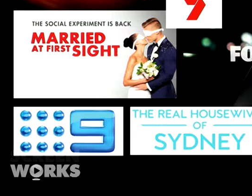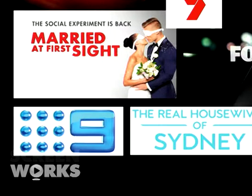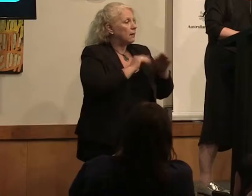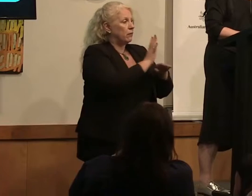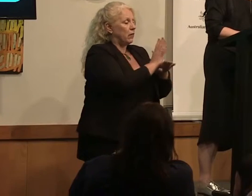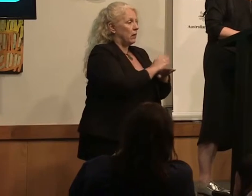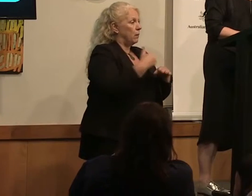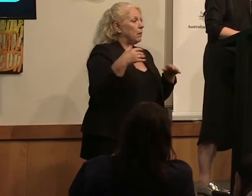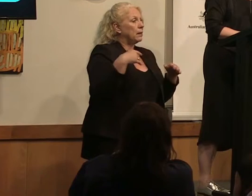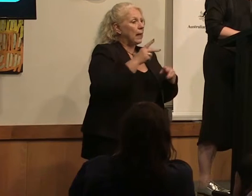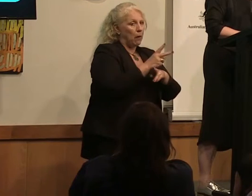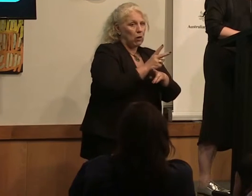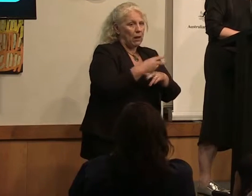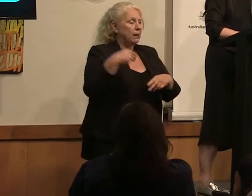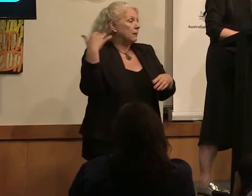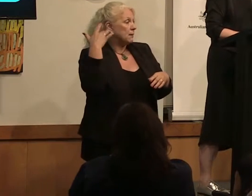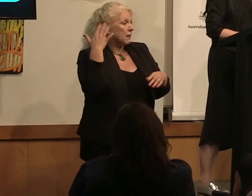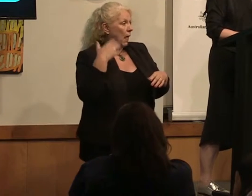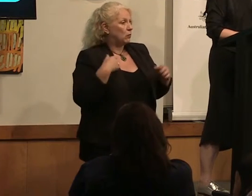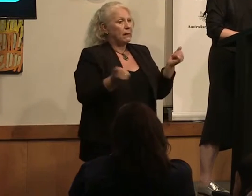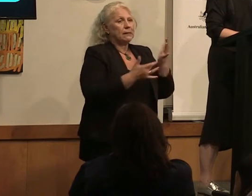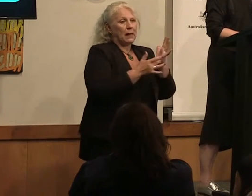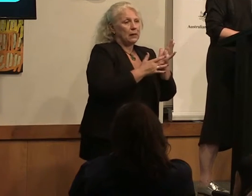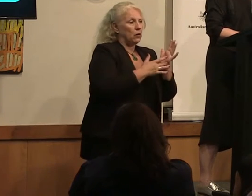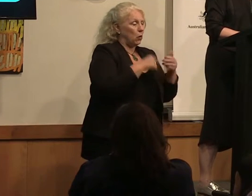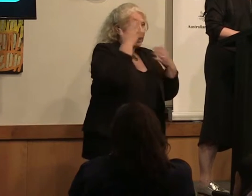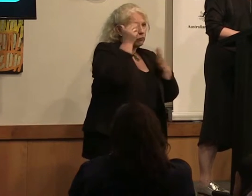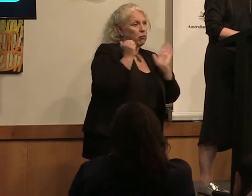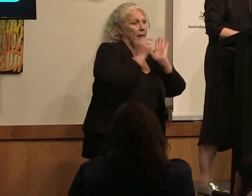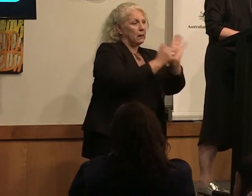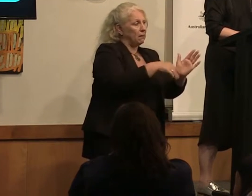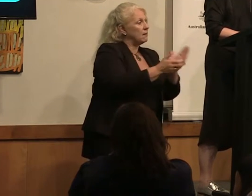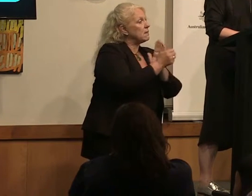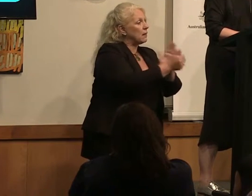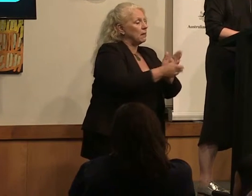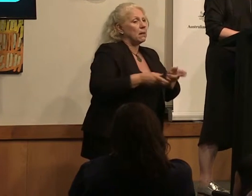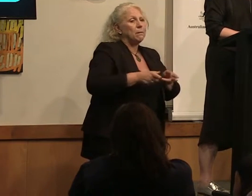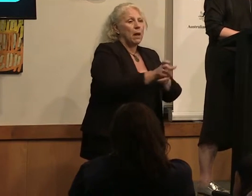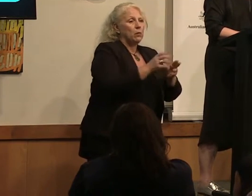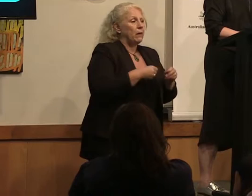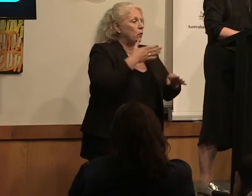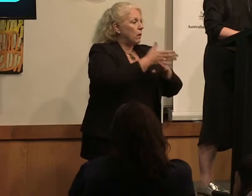technical roles. It provides recognised skills and a pathway to employment. It helps companies to ensure that the work